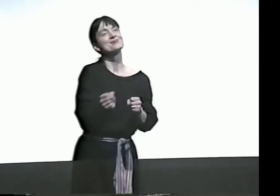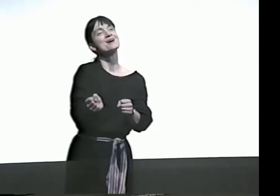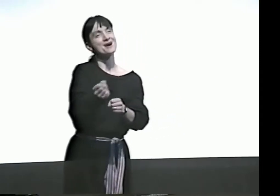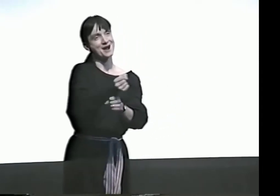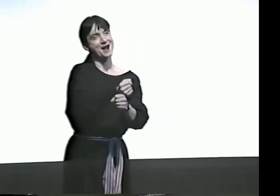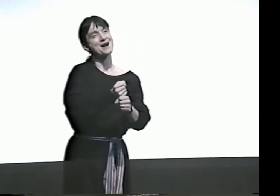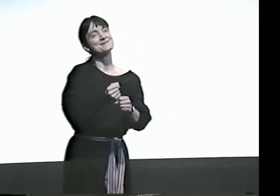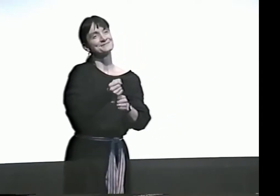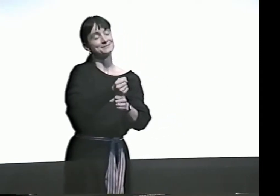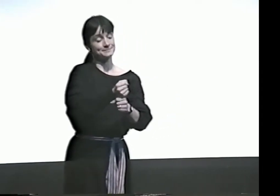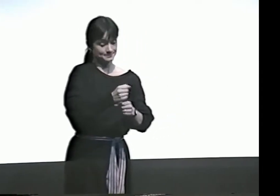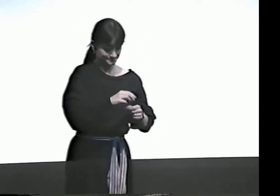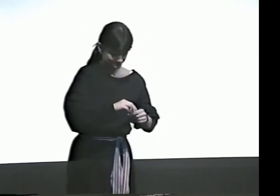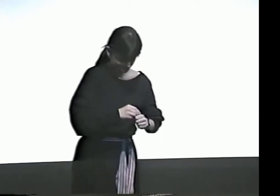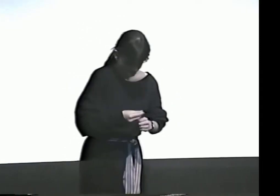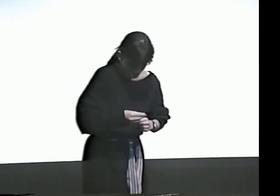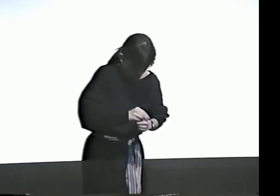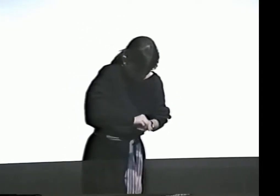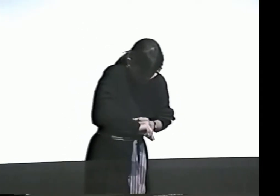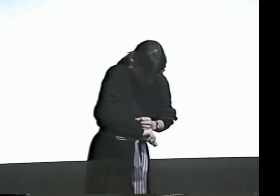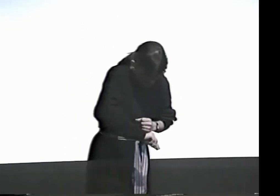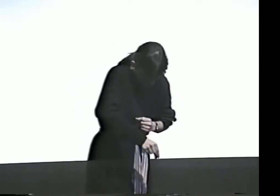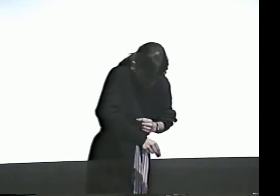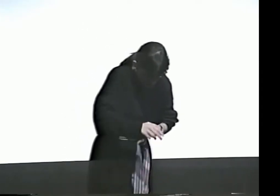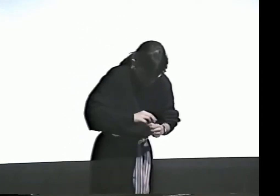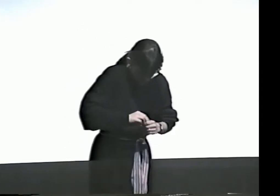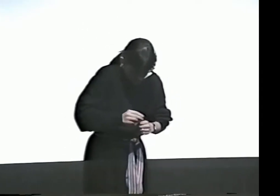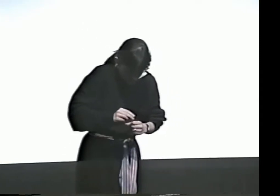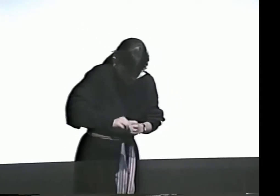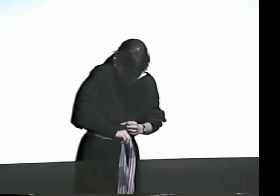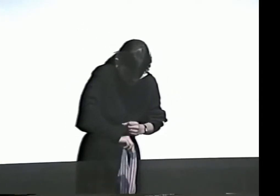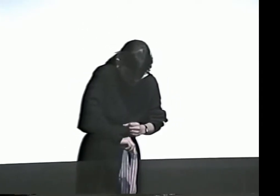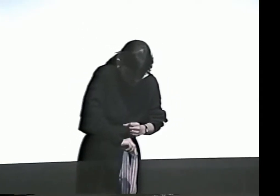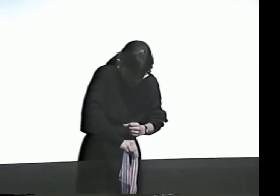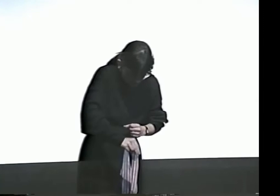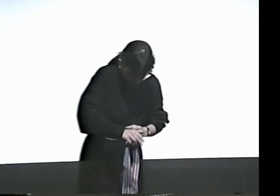WORKING IN THE COFFEE FIELDS ALONGSIDE HIS FATHER...